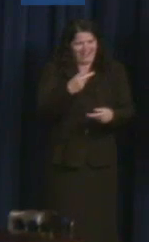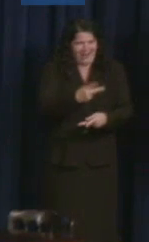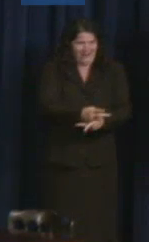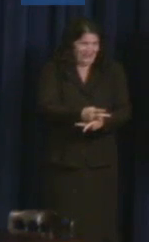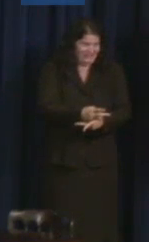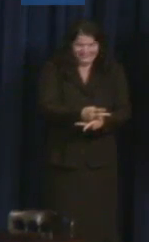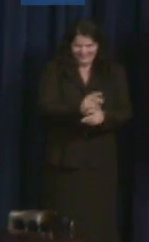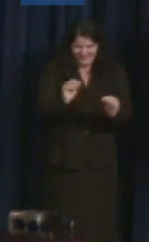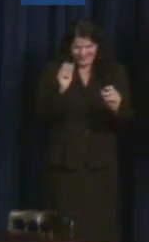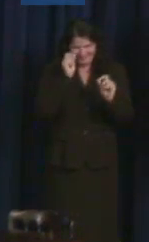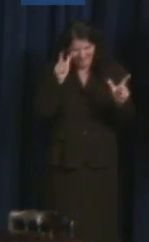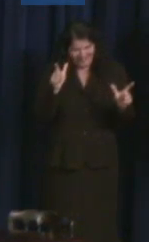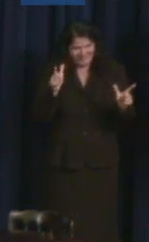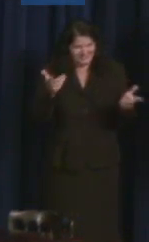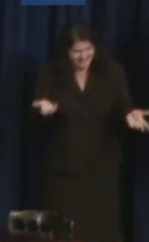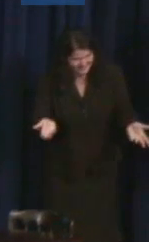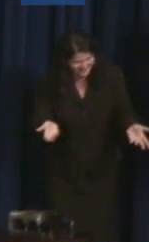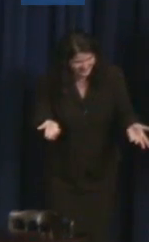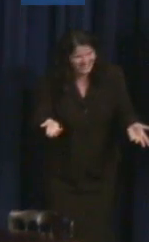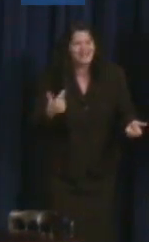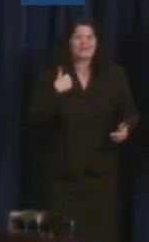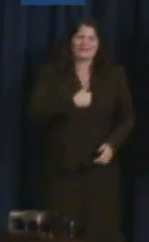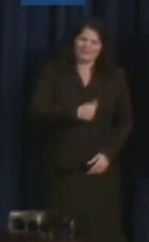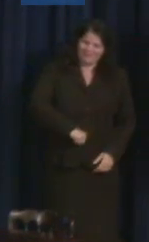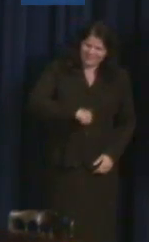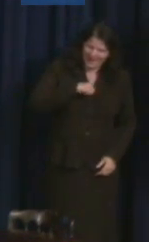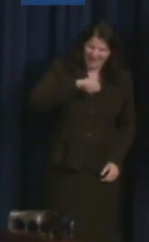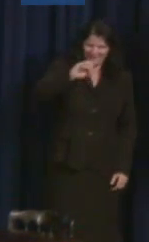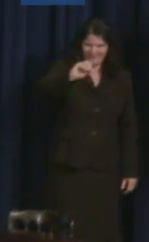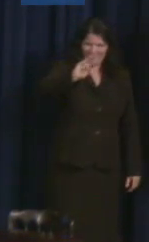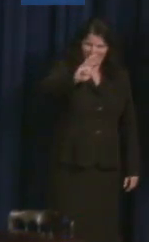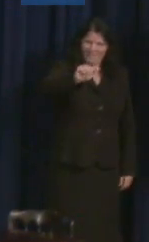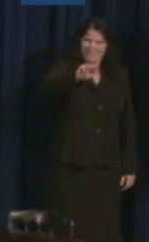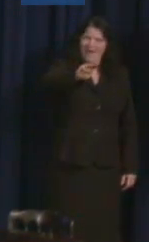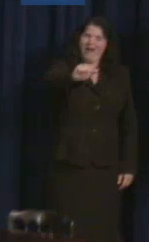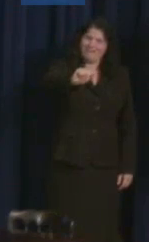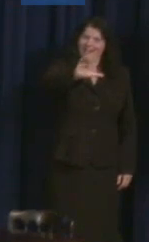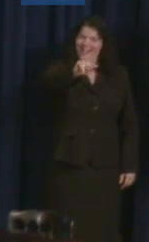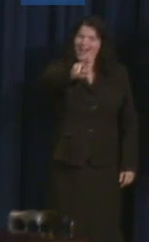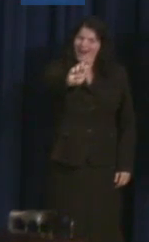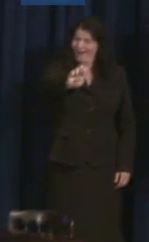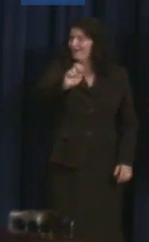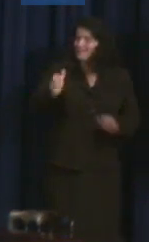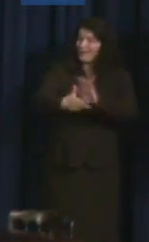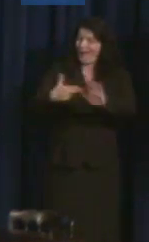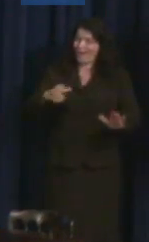We're really rather proud of Obama Care. We're delighted that it's called Obama Care -- because he does care.